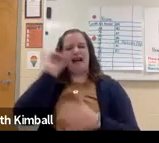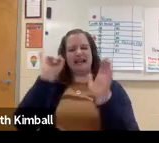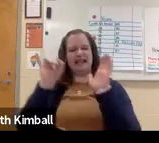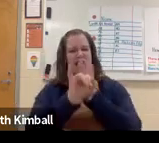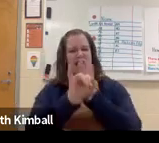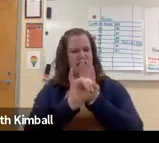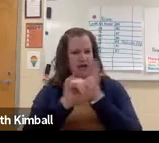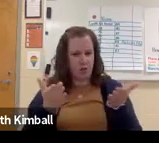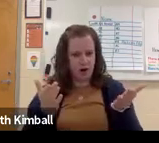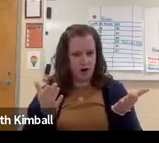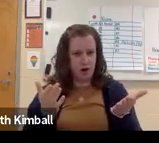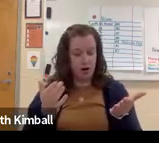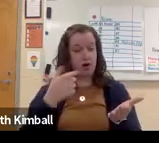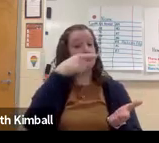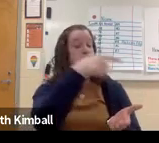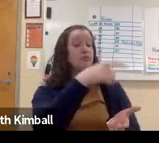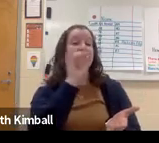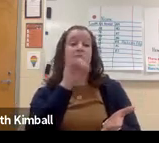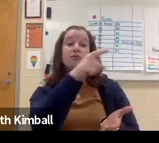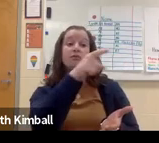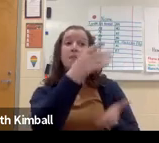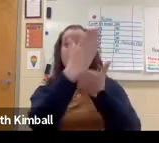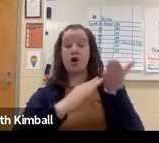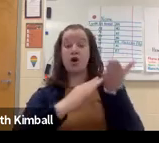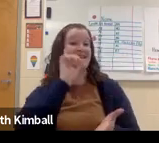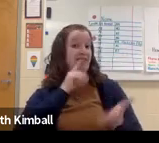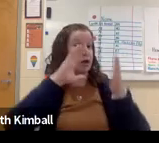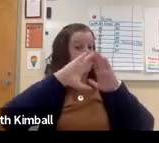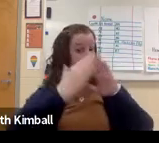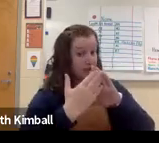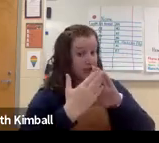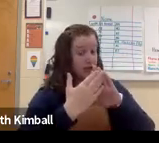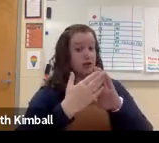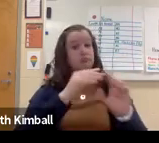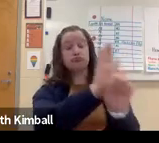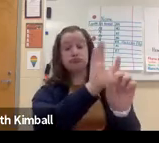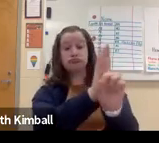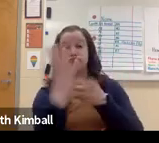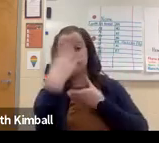in the future, what these individuals' identities may look like.